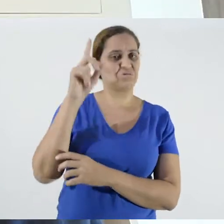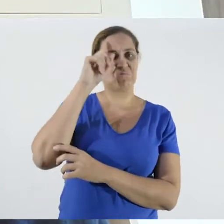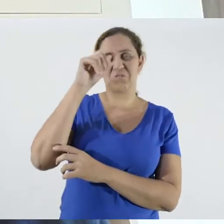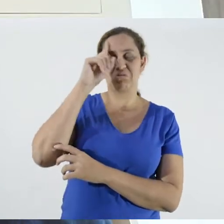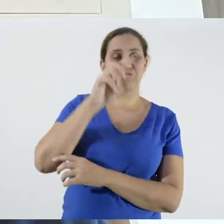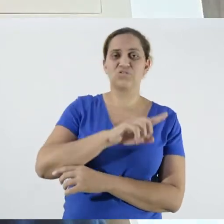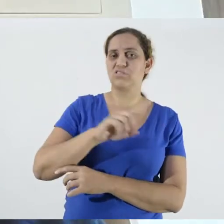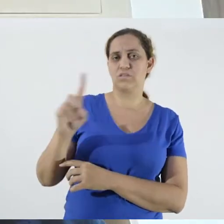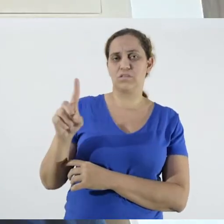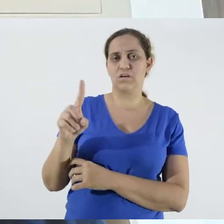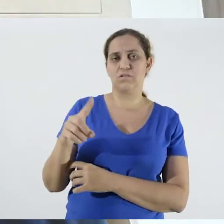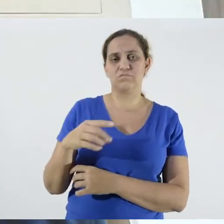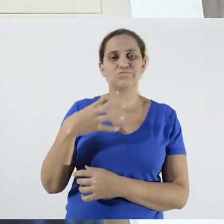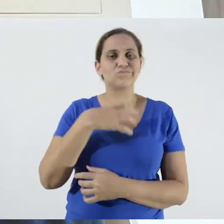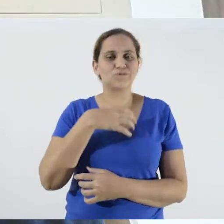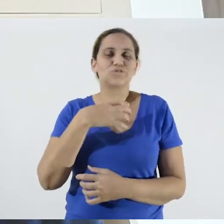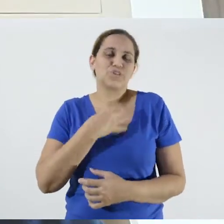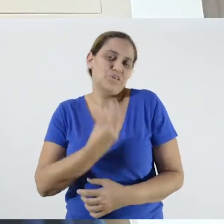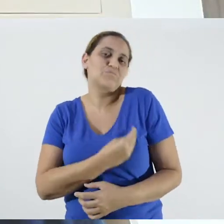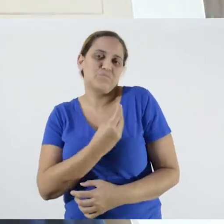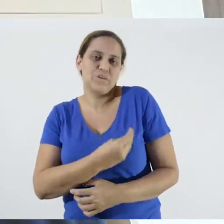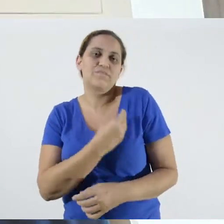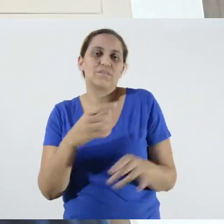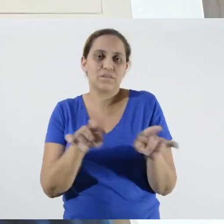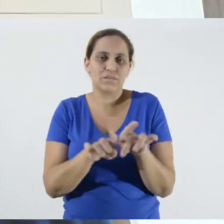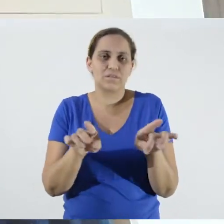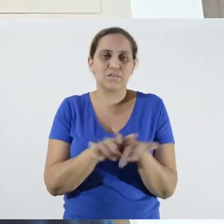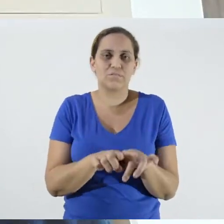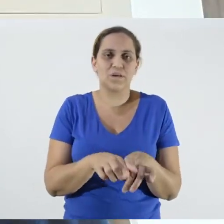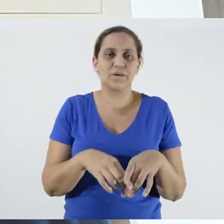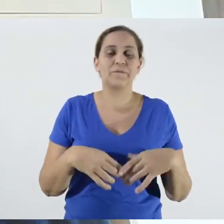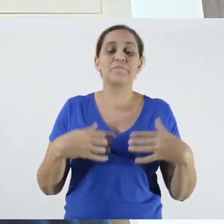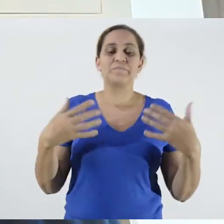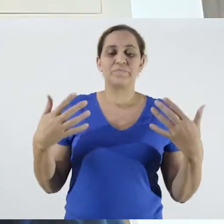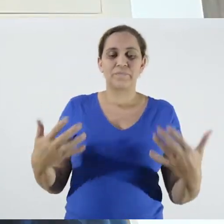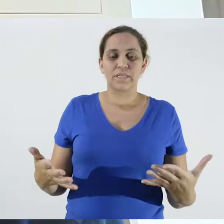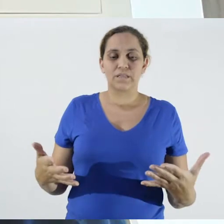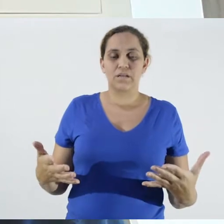The same thing happens here for meat market employees,